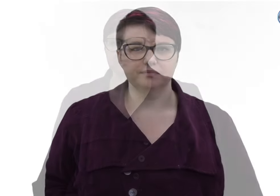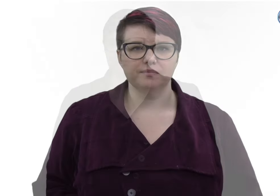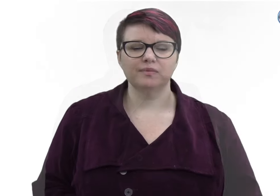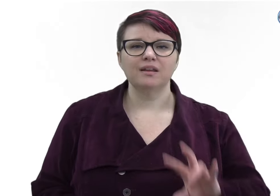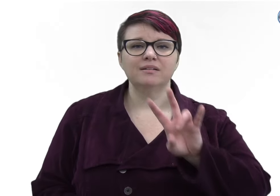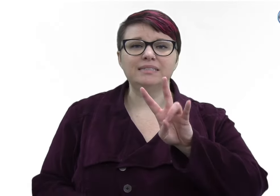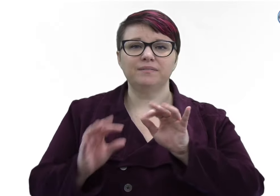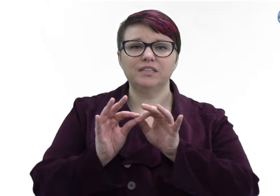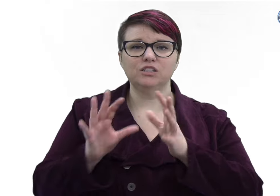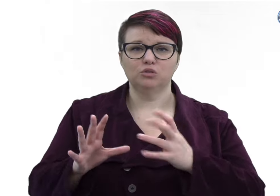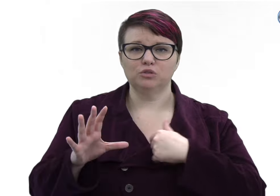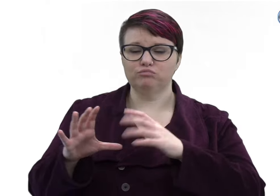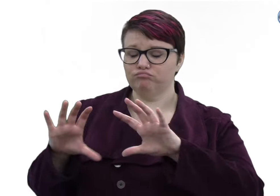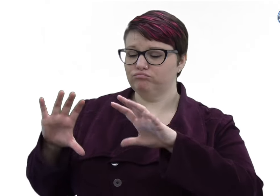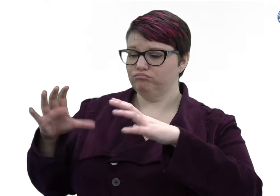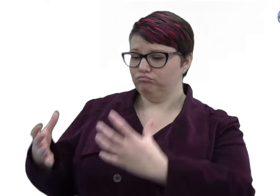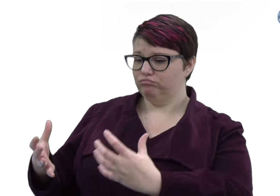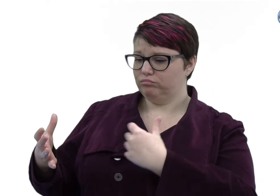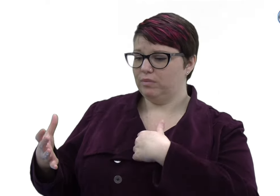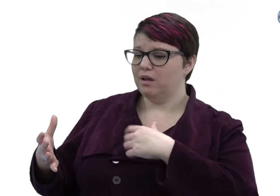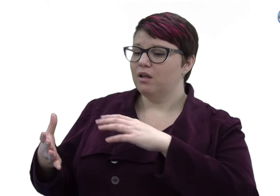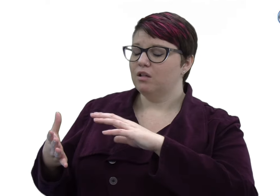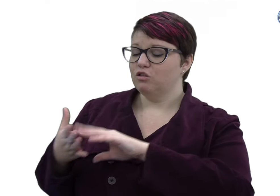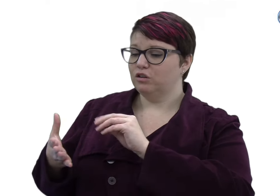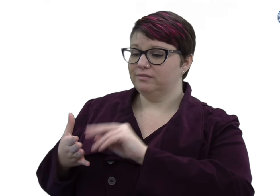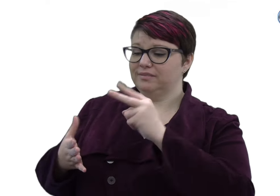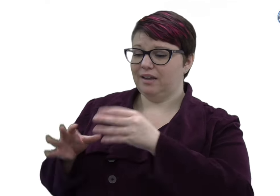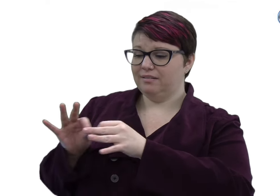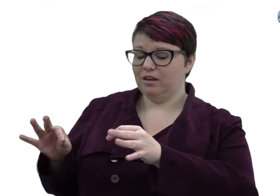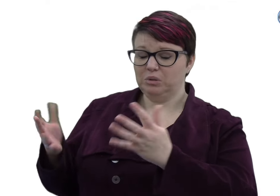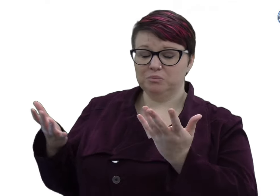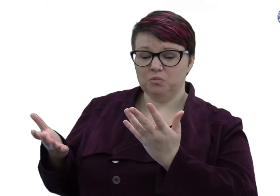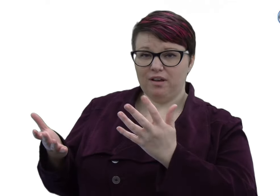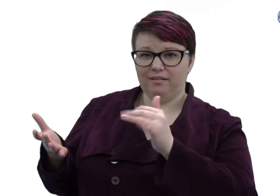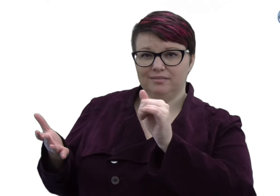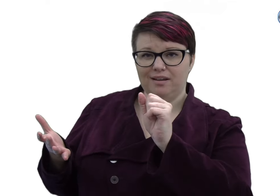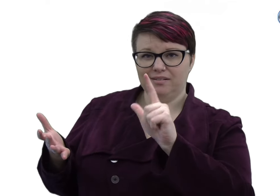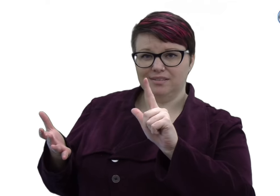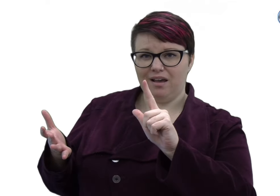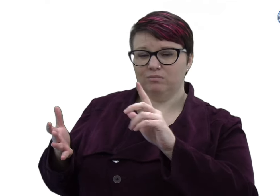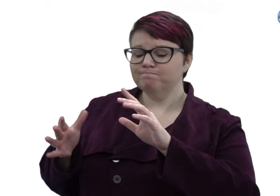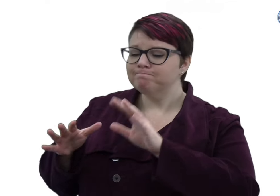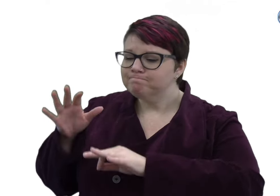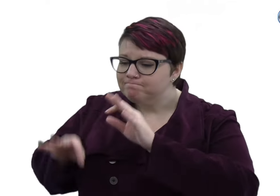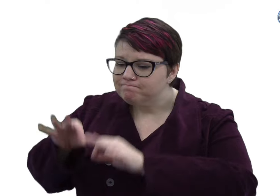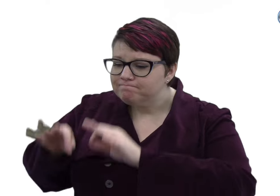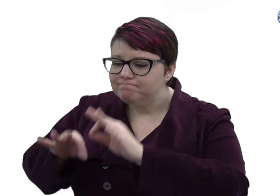Seven interpreters took their time to share their stories with me about how they first learned american Sign Language